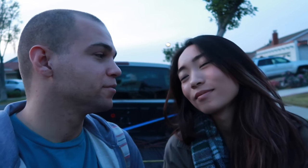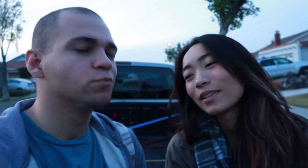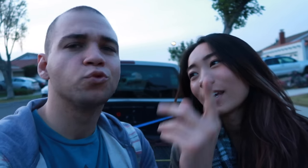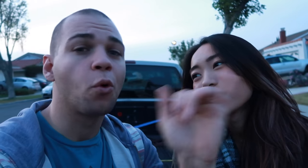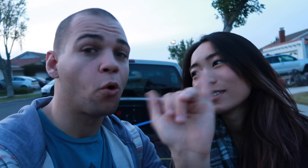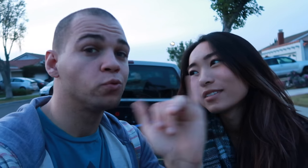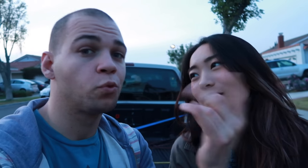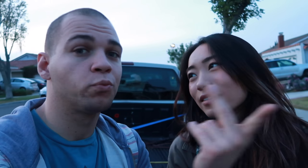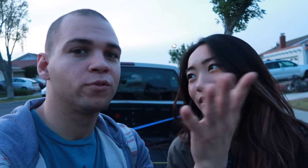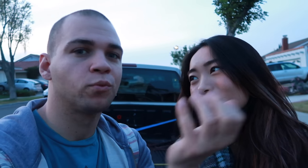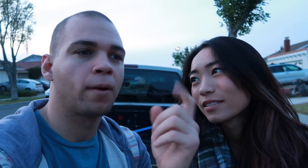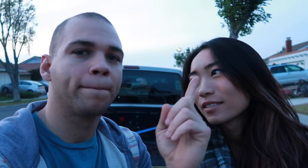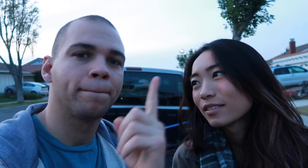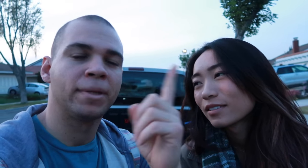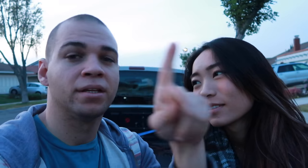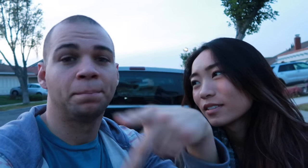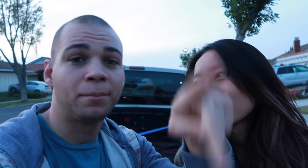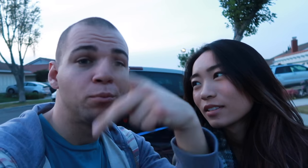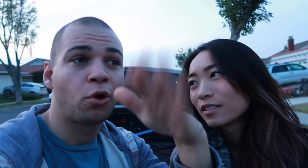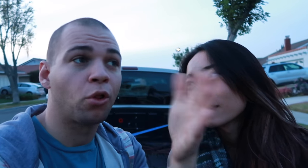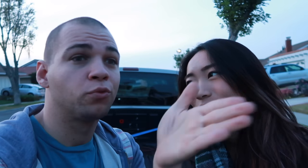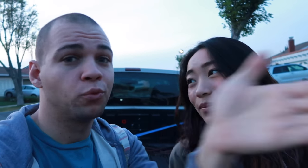yeah also we want to meet people on the way!